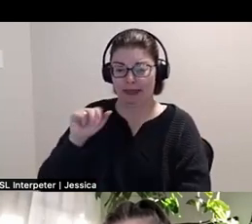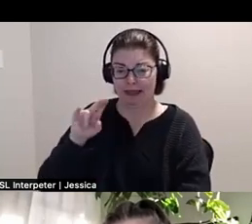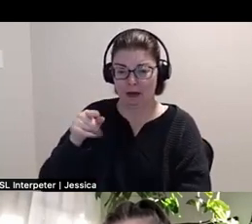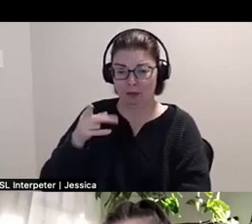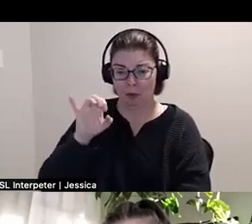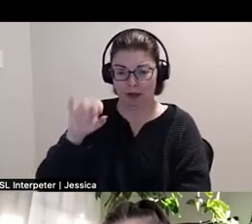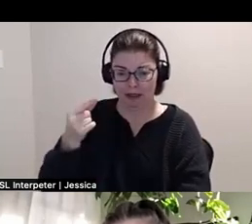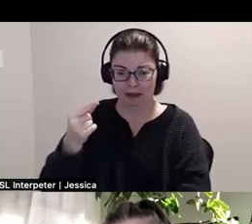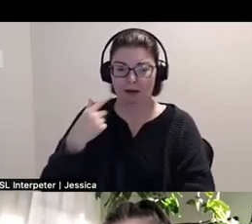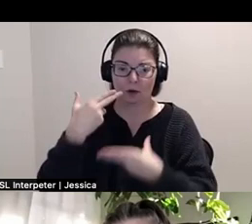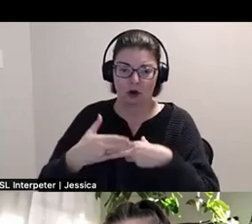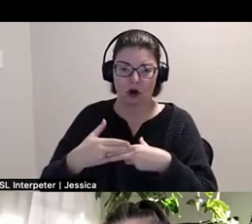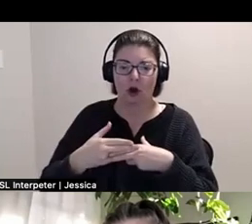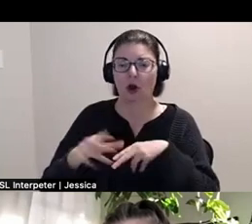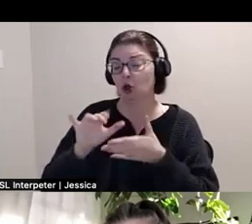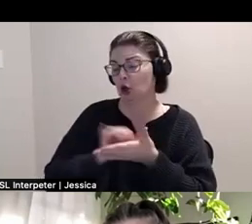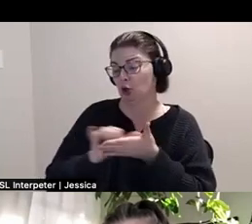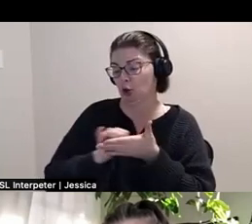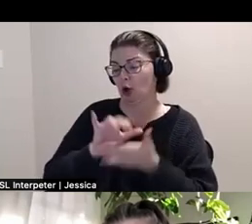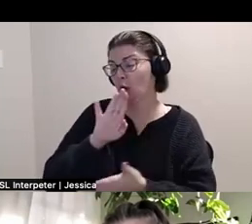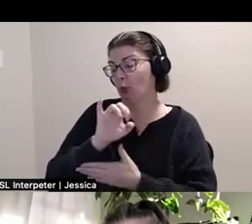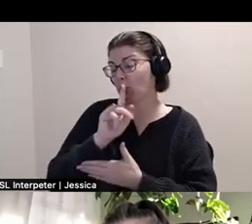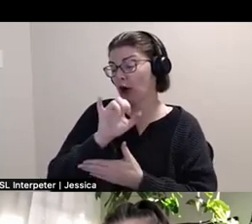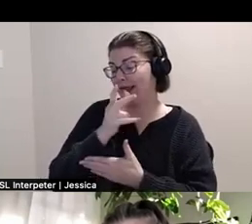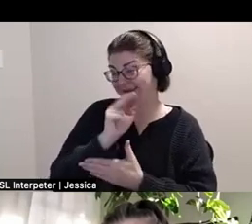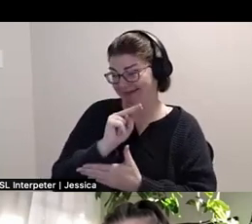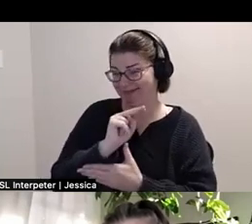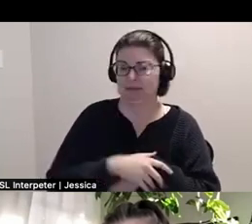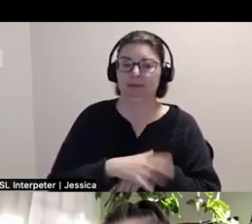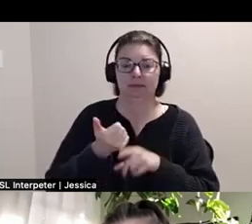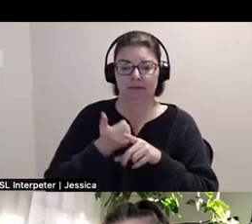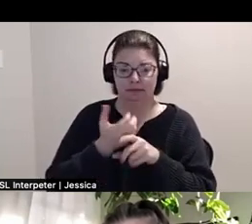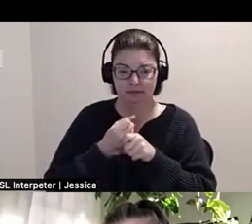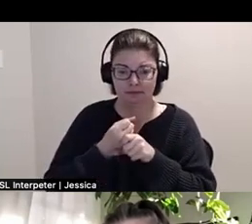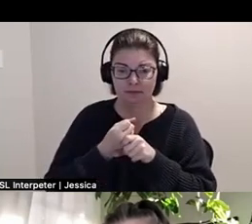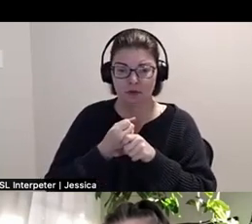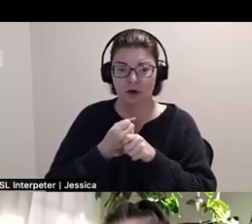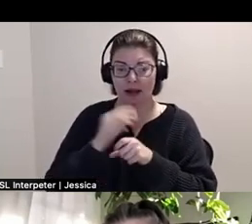also known as Brooklyn, New York. Salerno received an MFA from Parsons School of Design